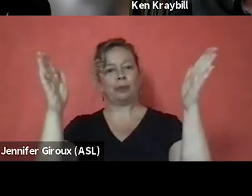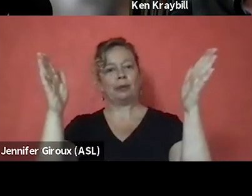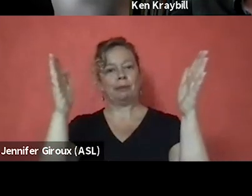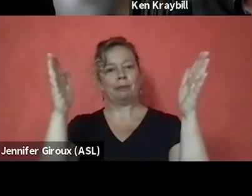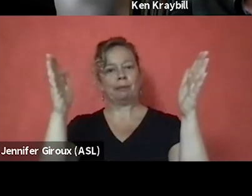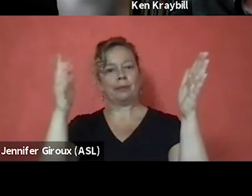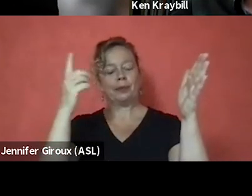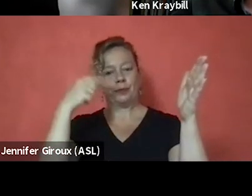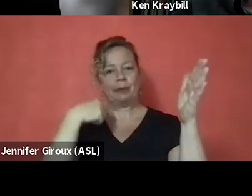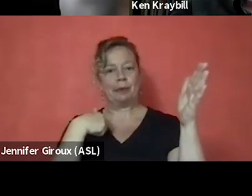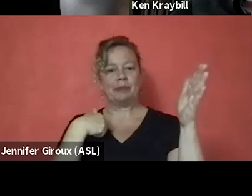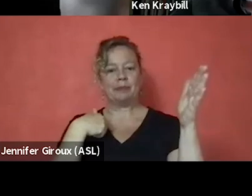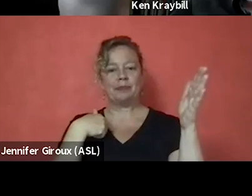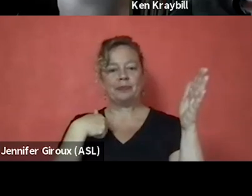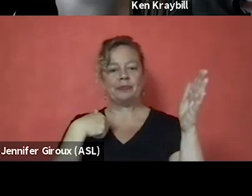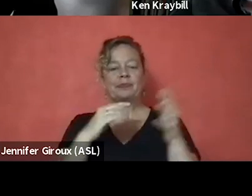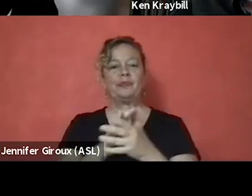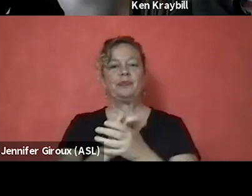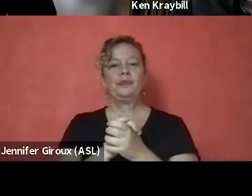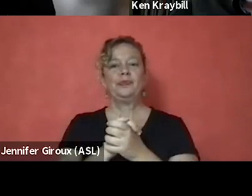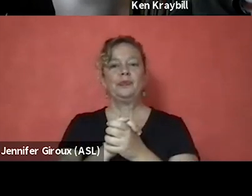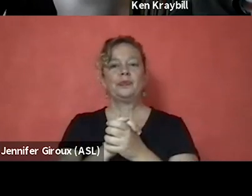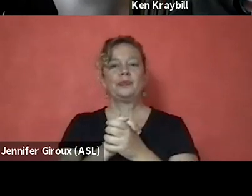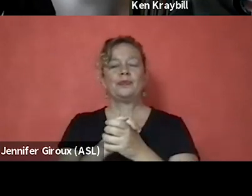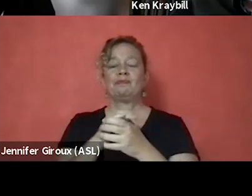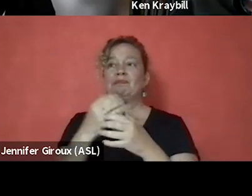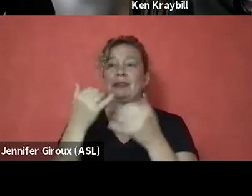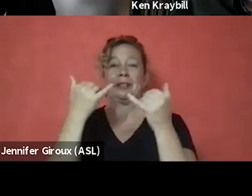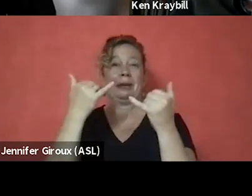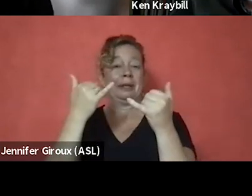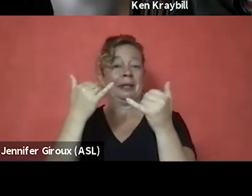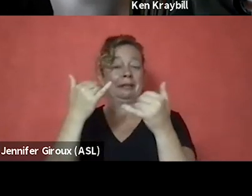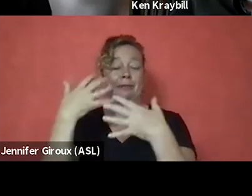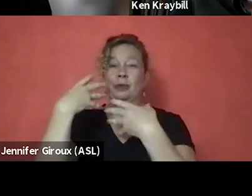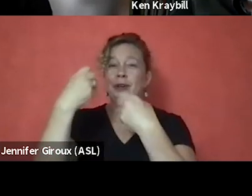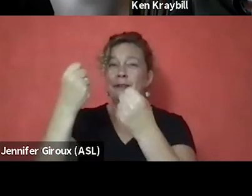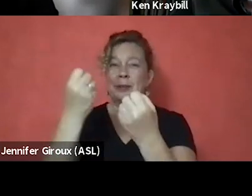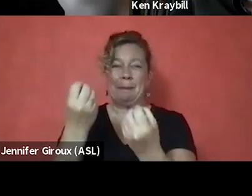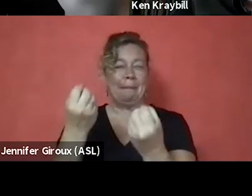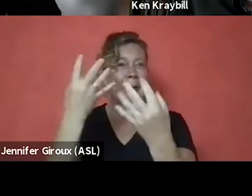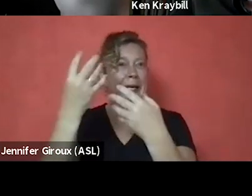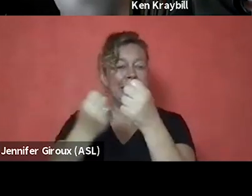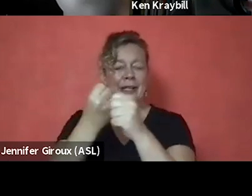Having had recovery now for so many years, I think my recovery date is October the 10th.